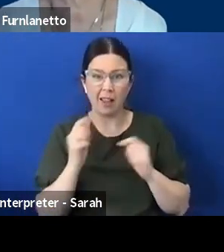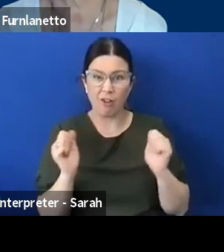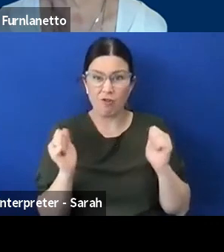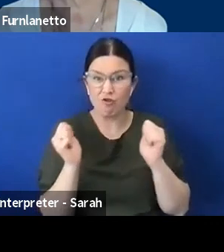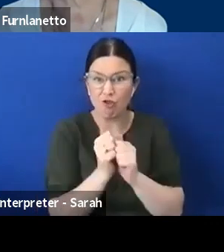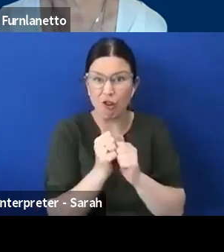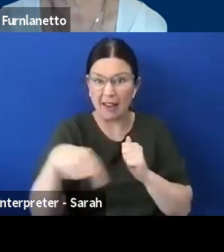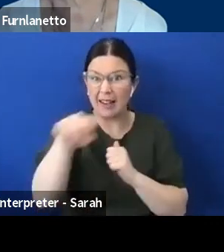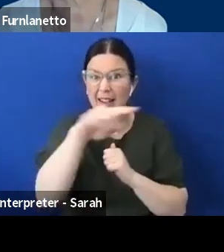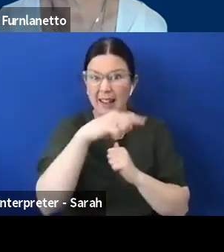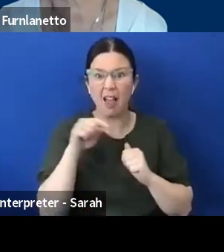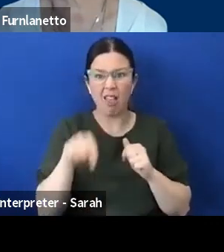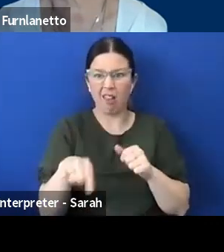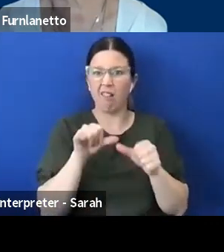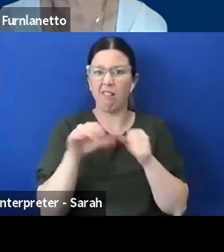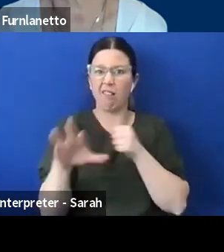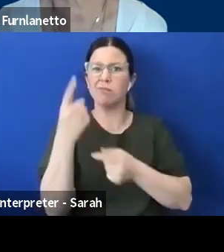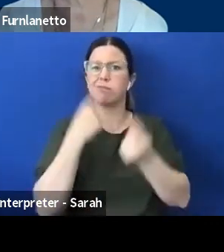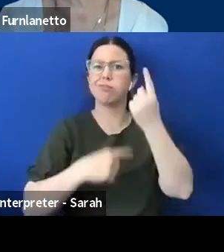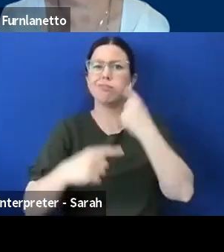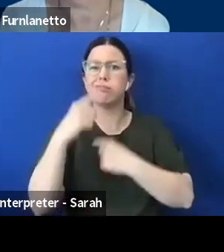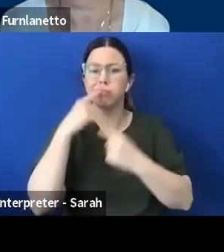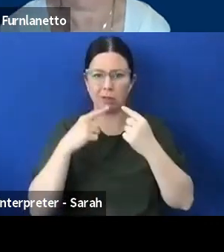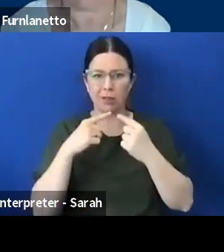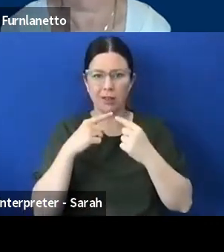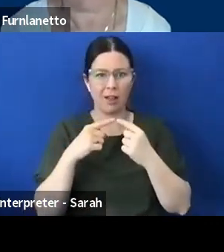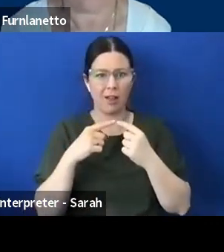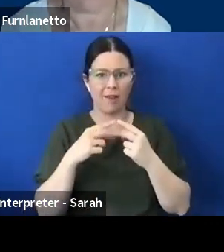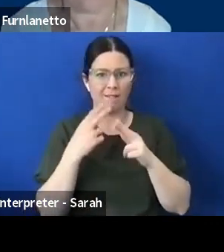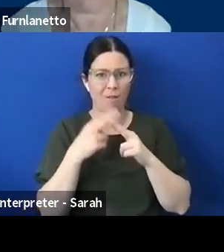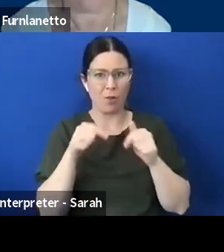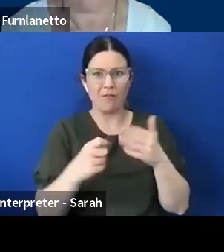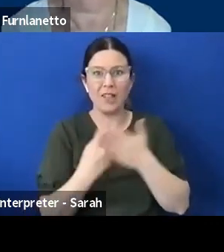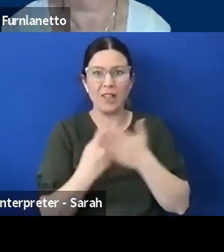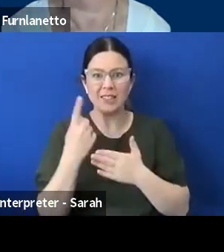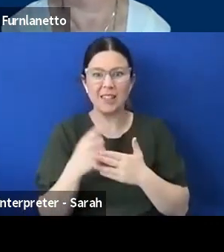as far as an event goes it hopefully really does provide some perspective around the issues